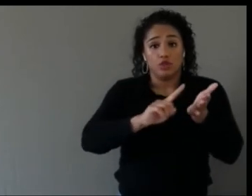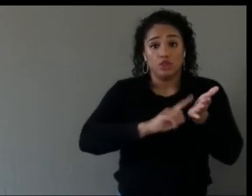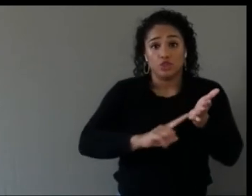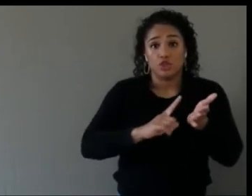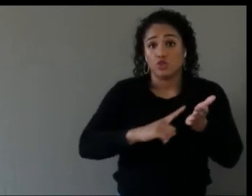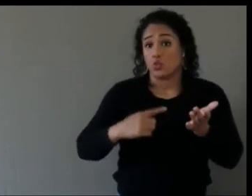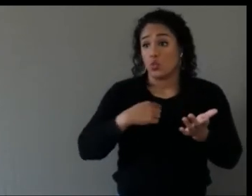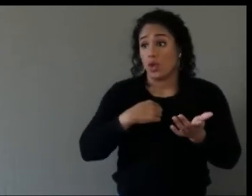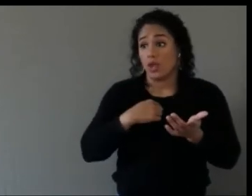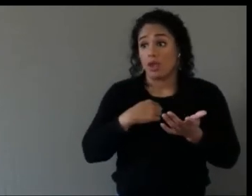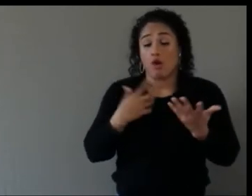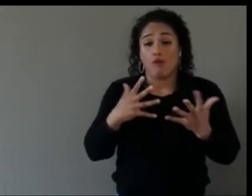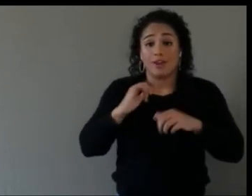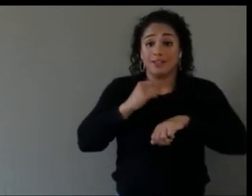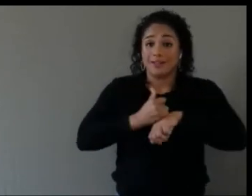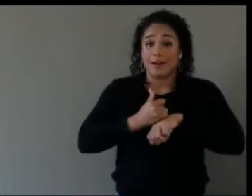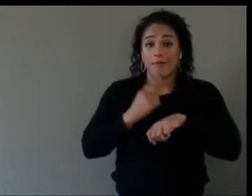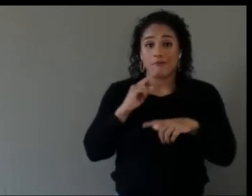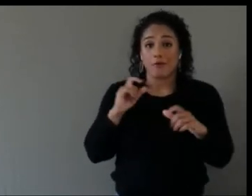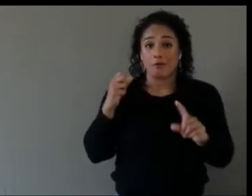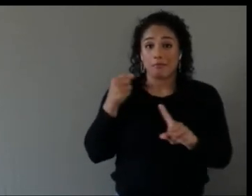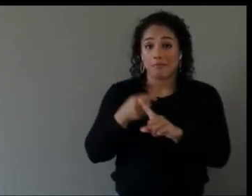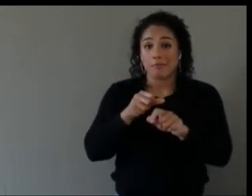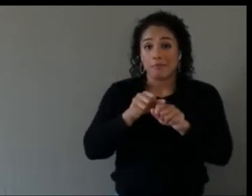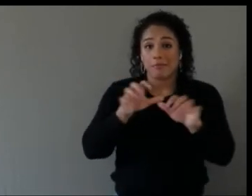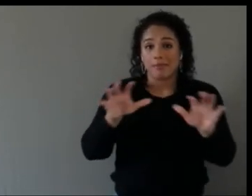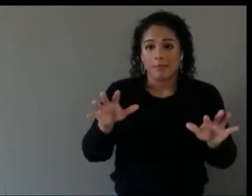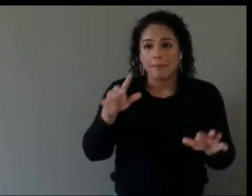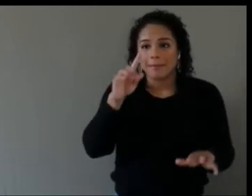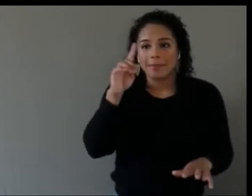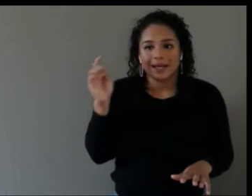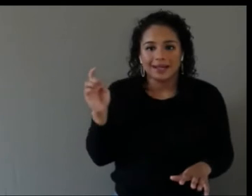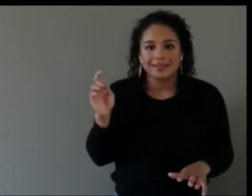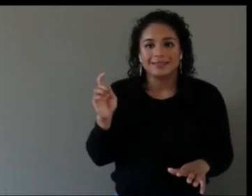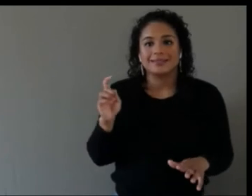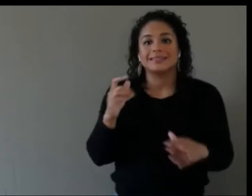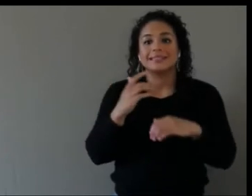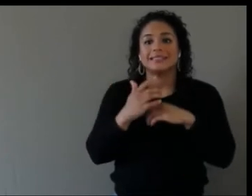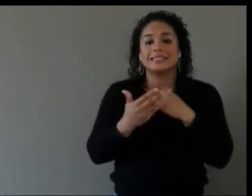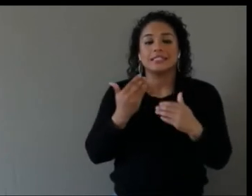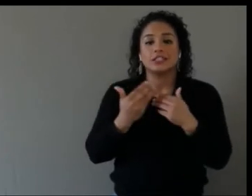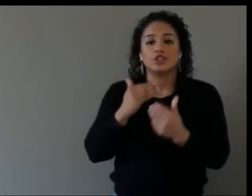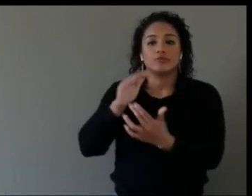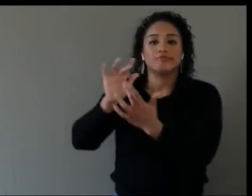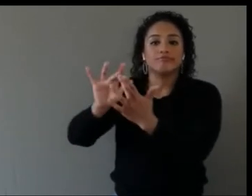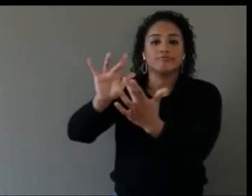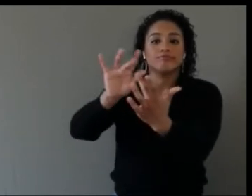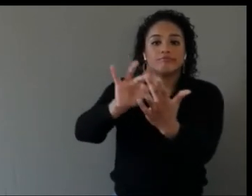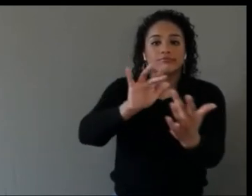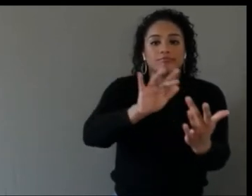it made it easier to reach to more people by having some people engaging remotely even